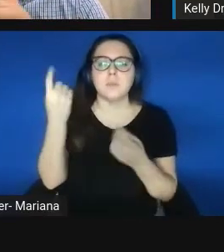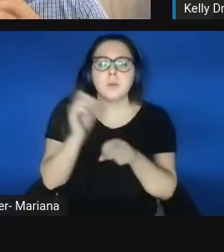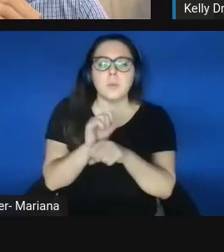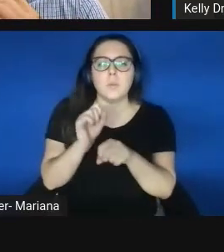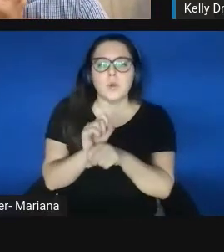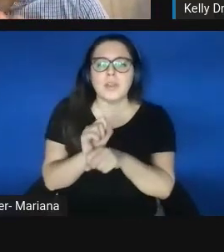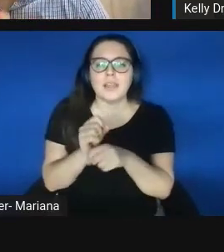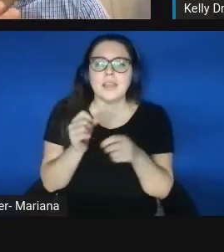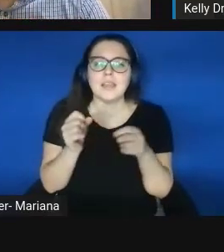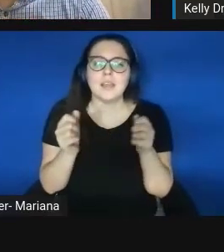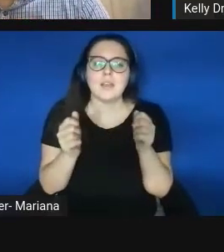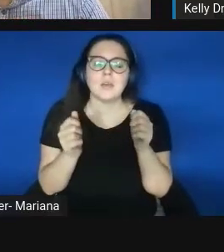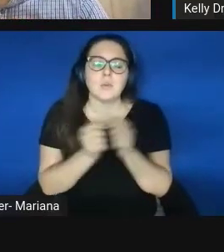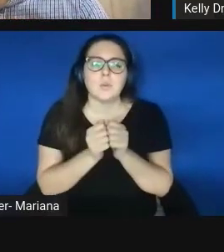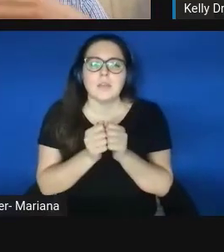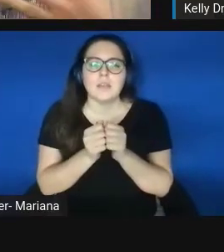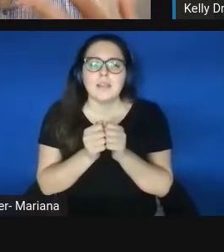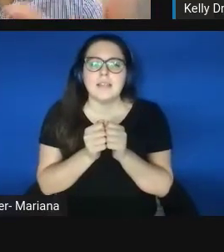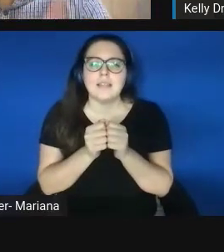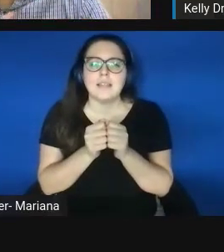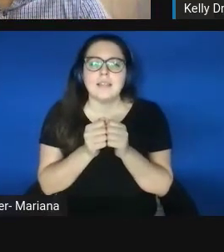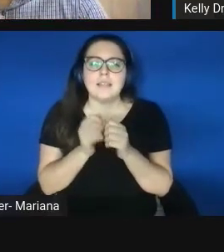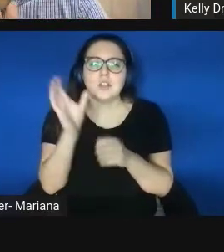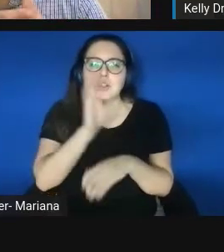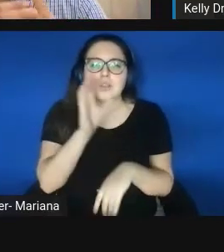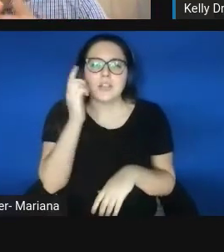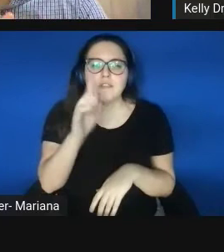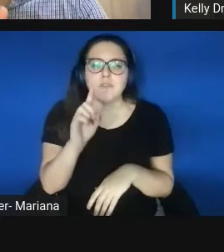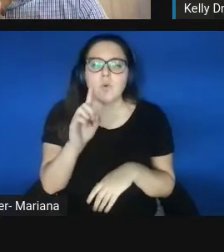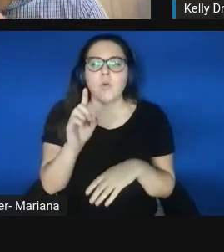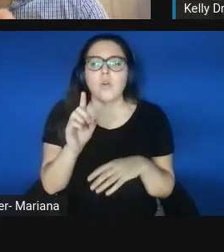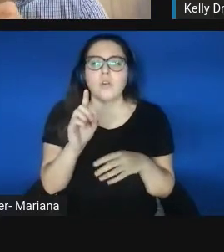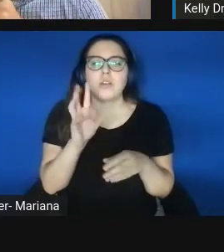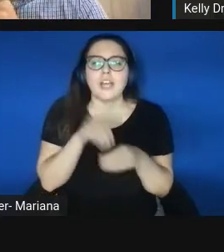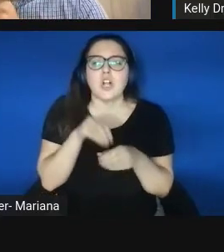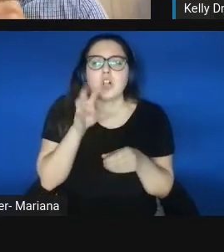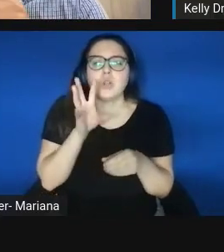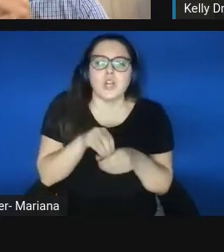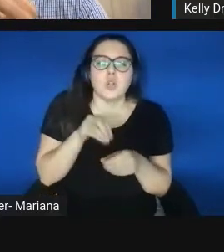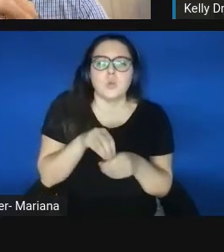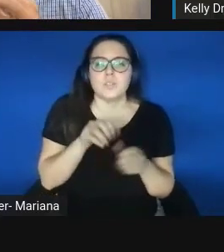of really looking at inclusive competitiveness, how you can really take innovation